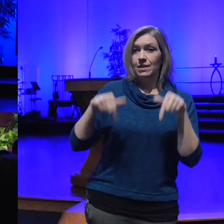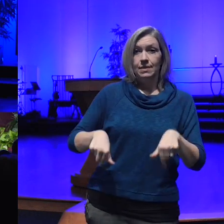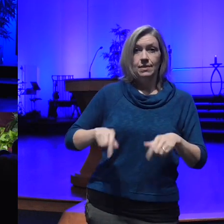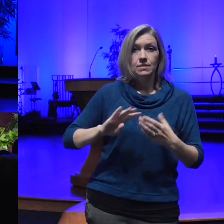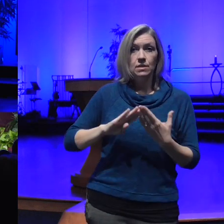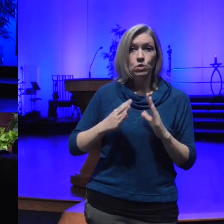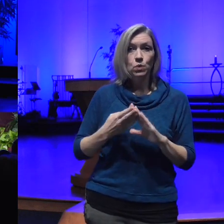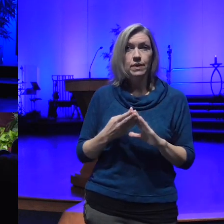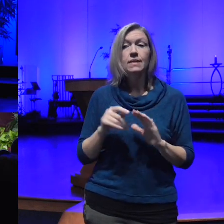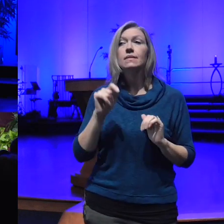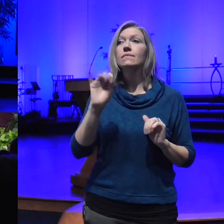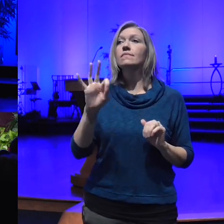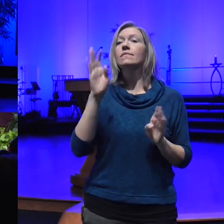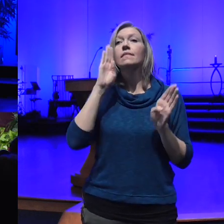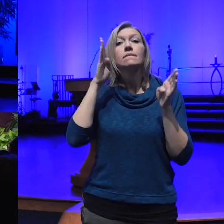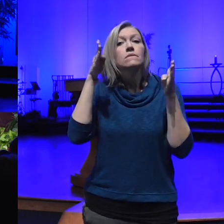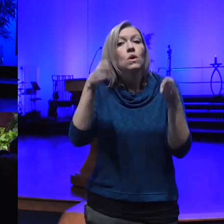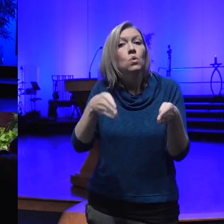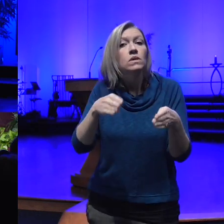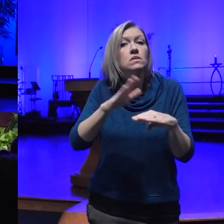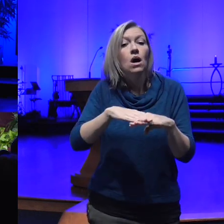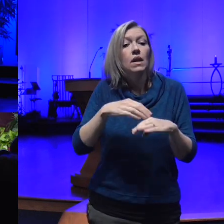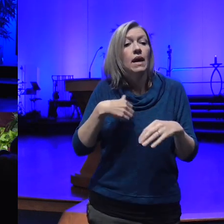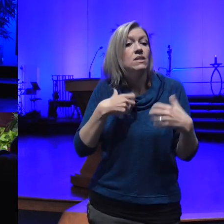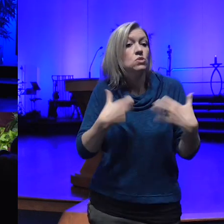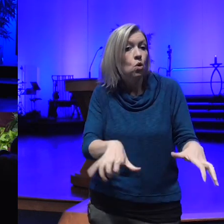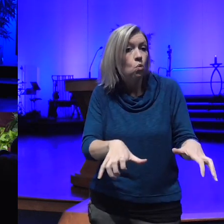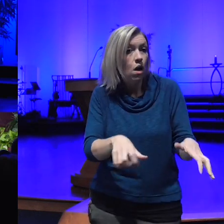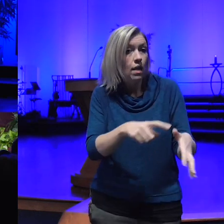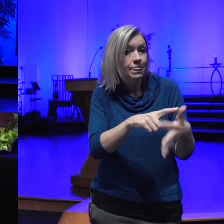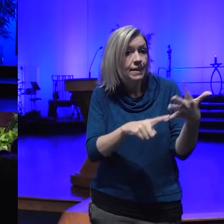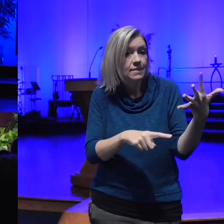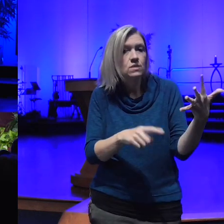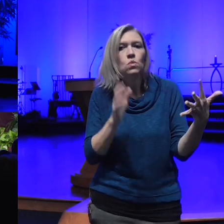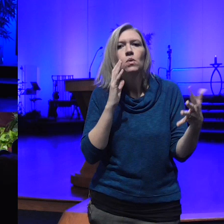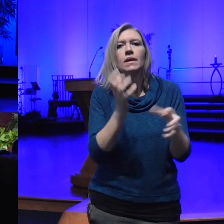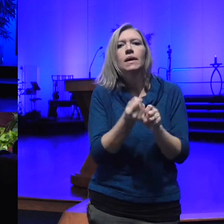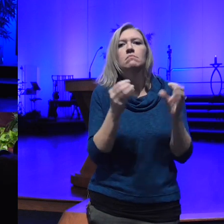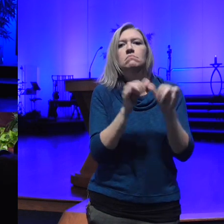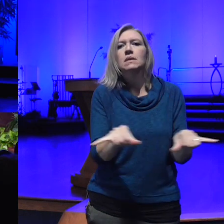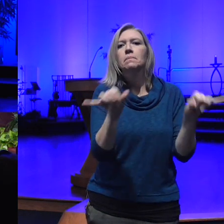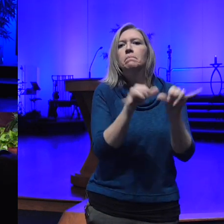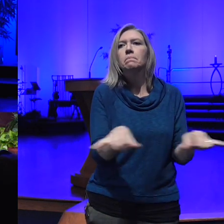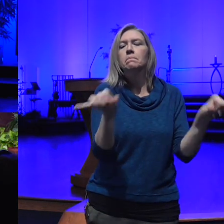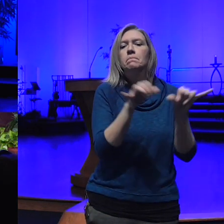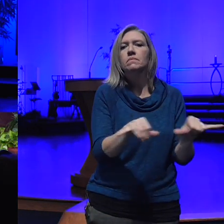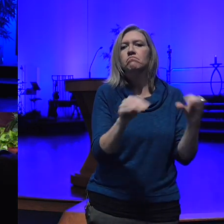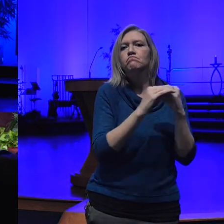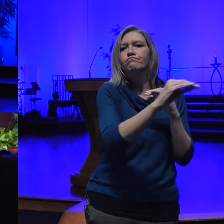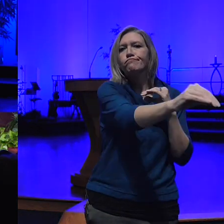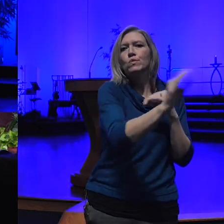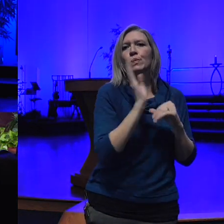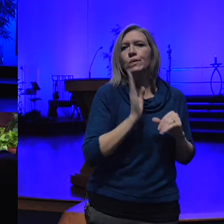we focus on what we don't want we just get more of the same and part of the reason that's true